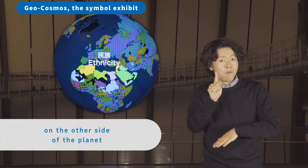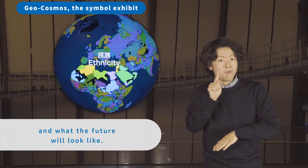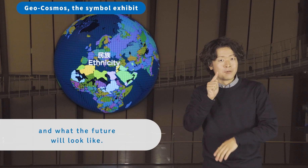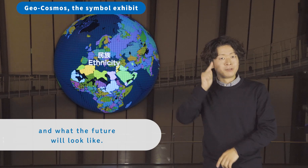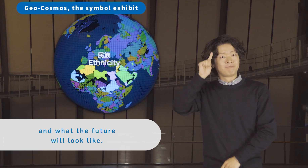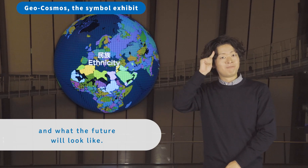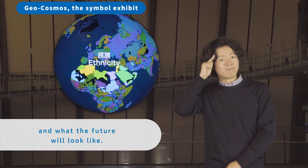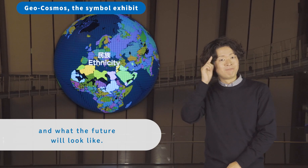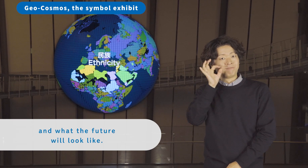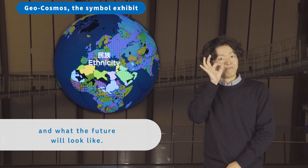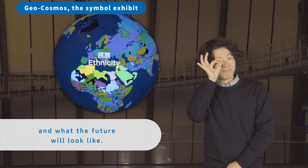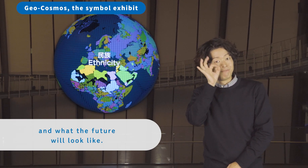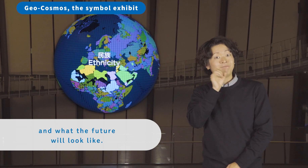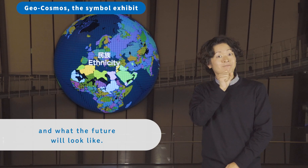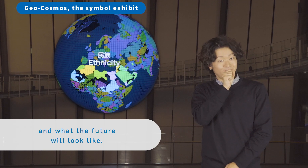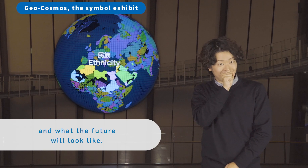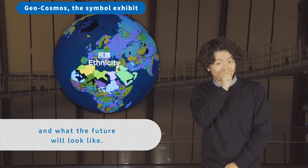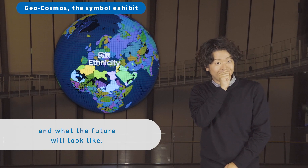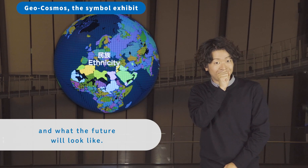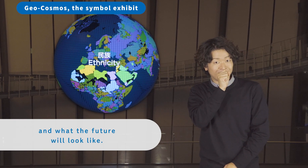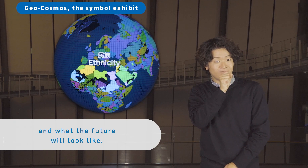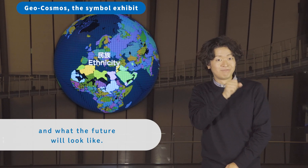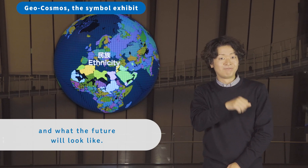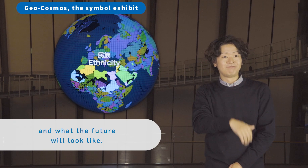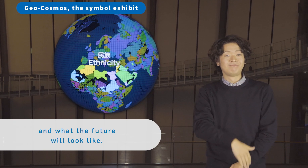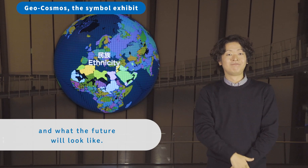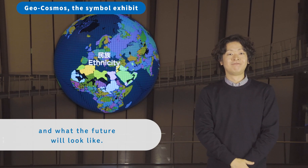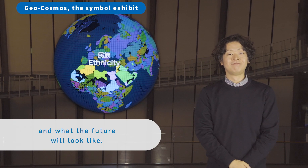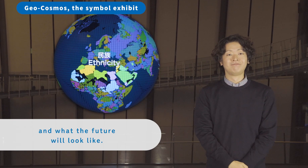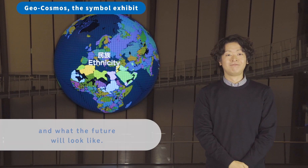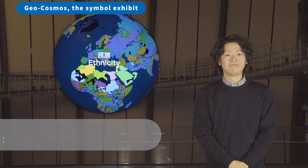and what the future will look like.